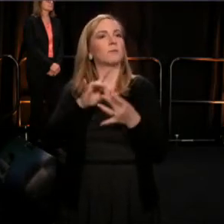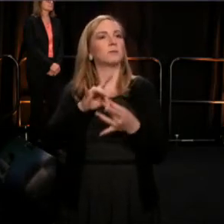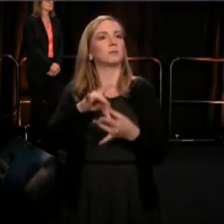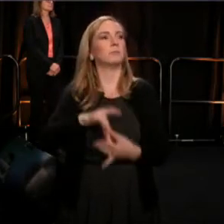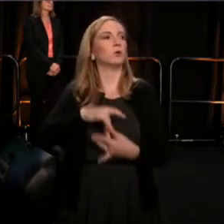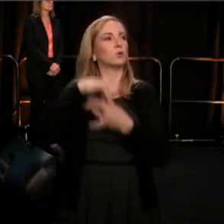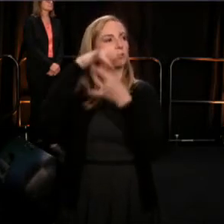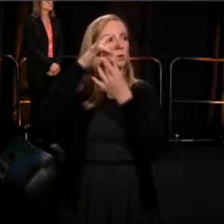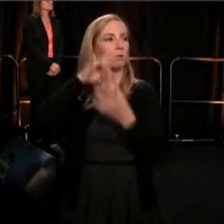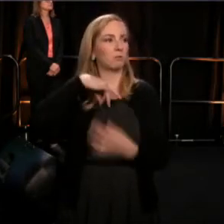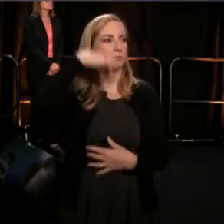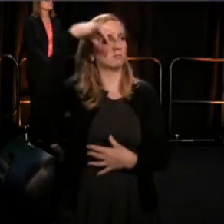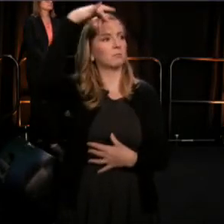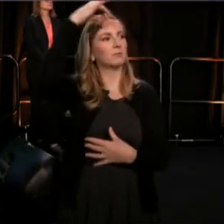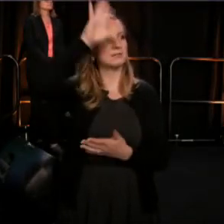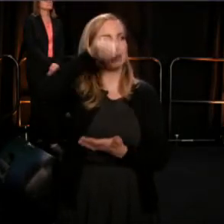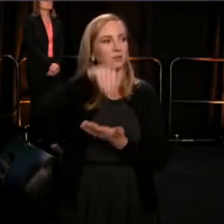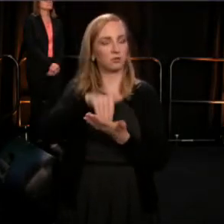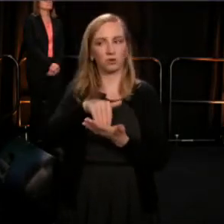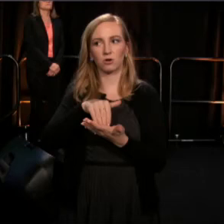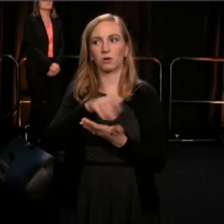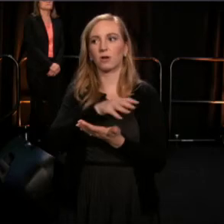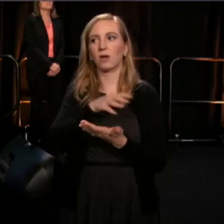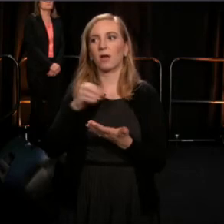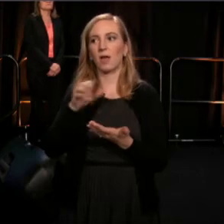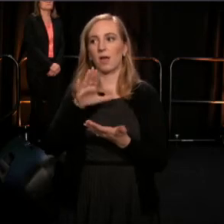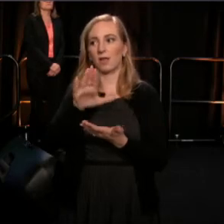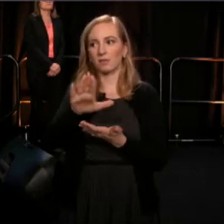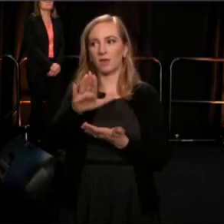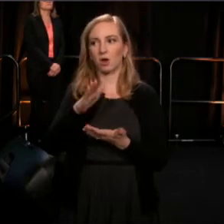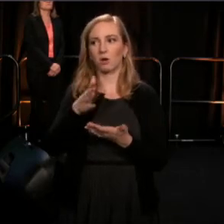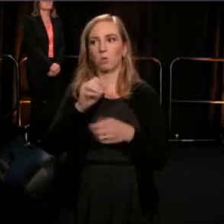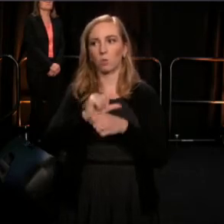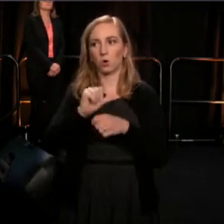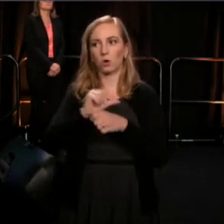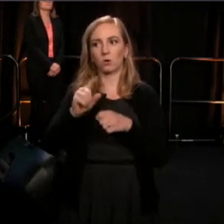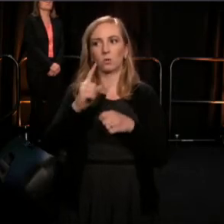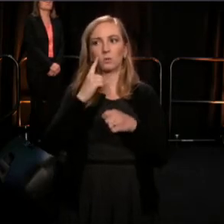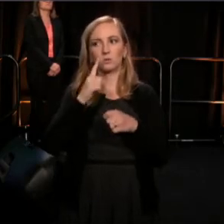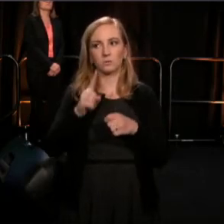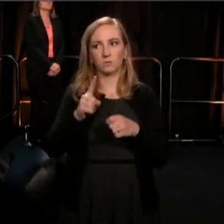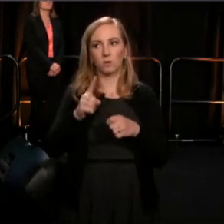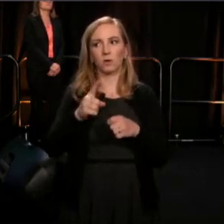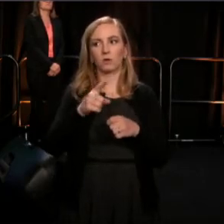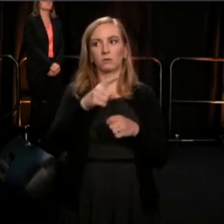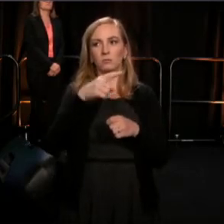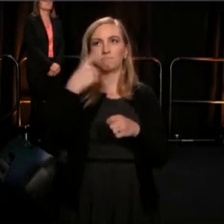And his existence was manifest act of the creator from whom life flowed.